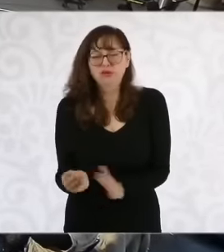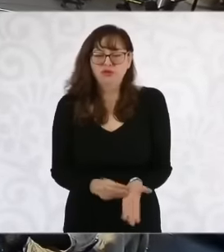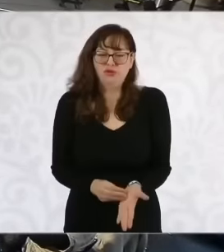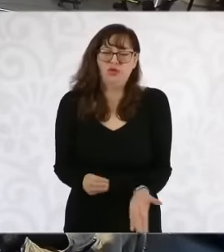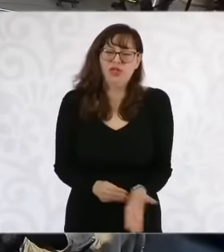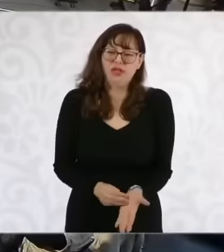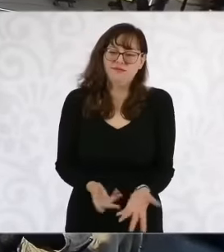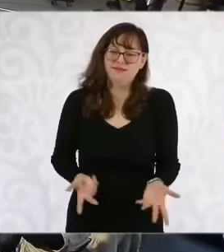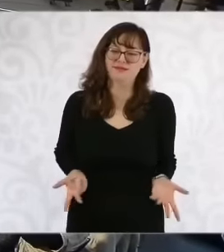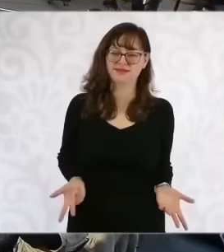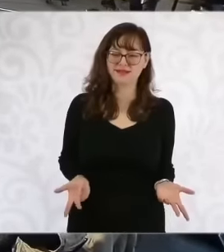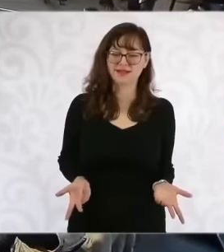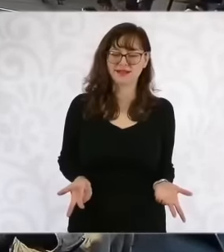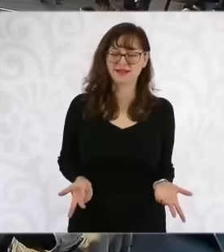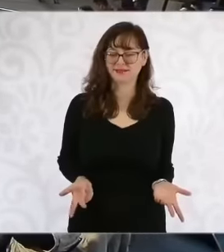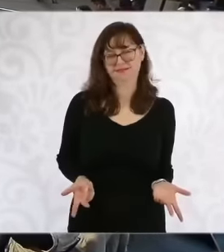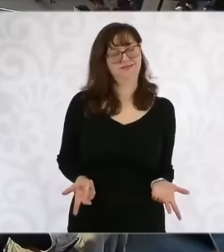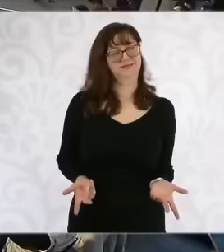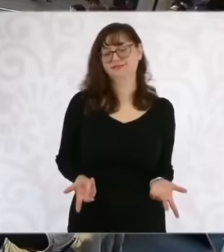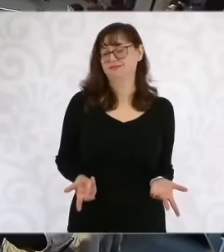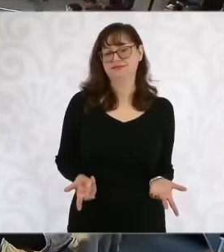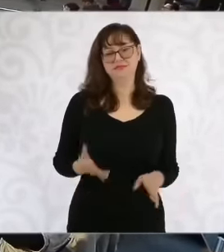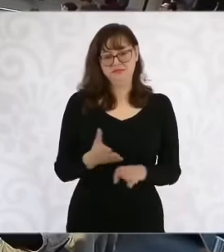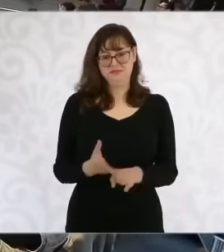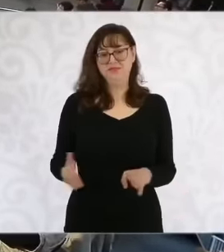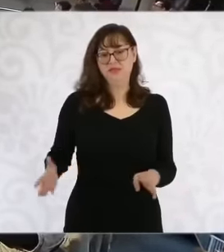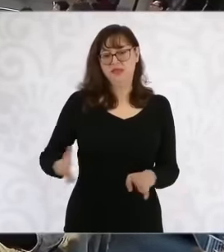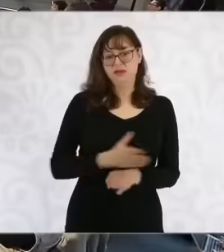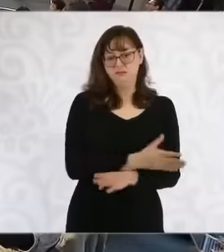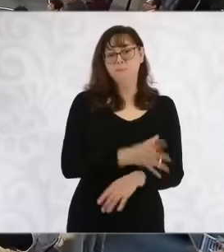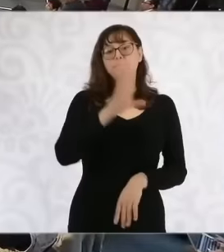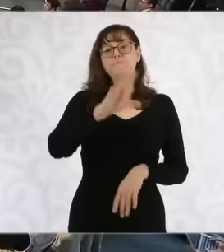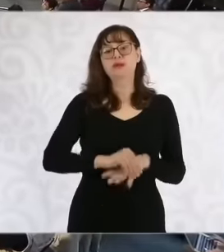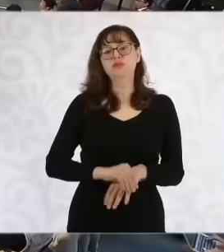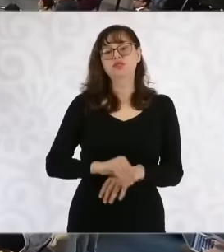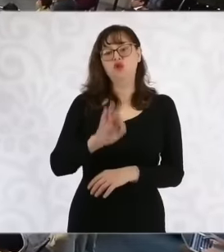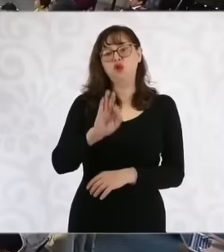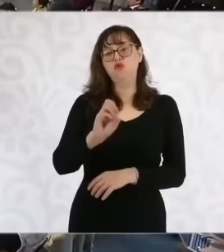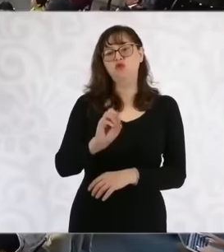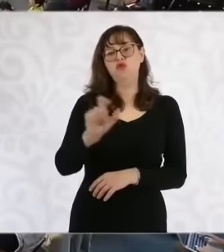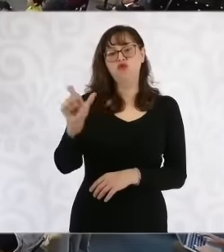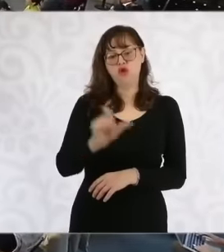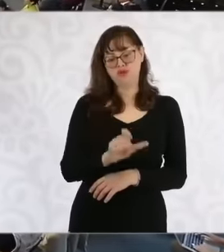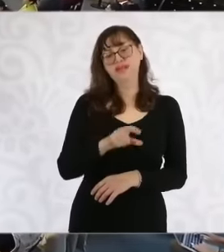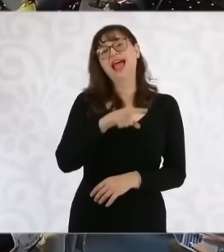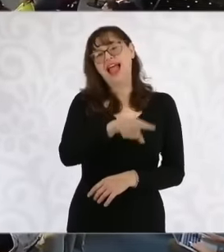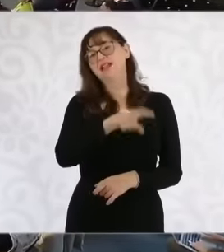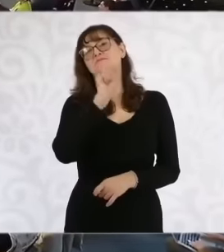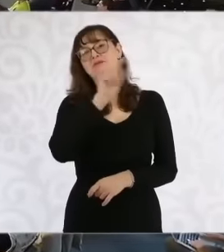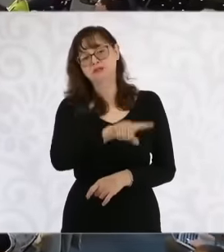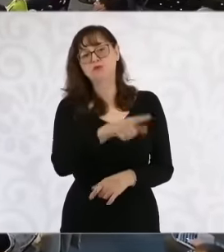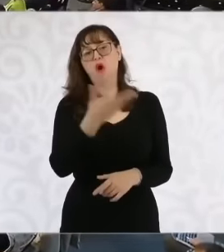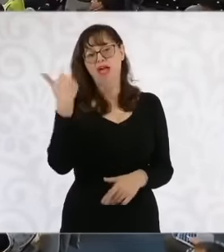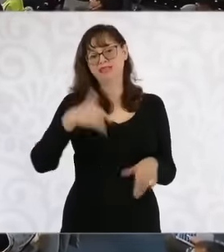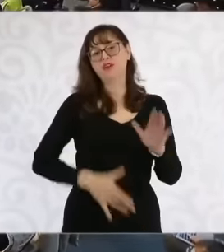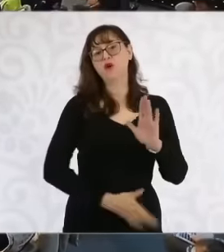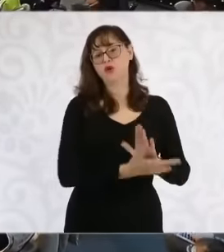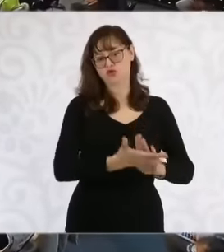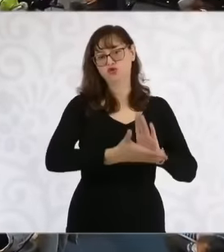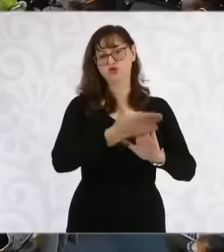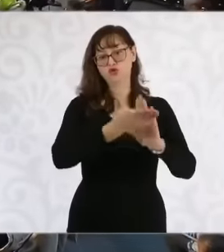corresponds to the period of Vicente Fox. He has a development there. Also, and well, all